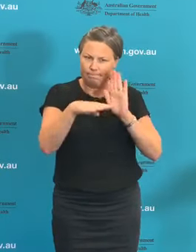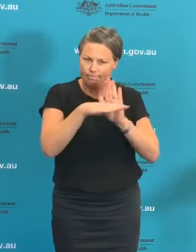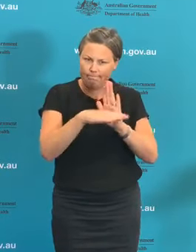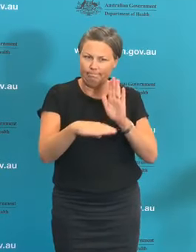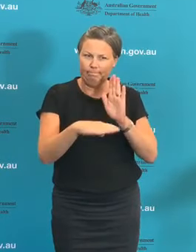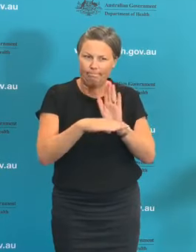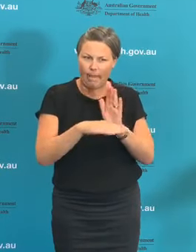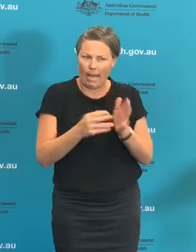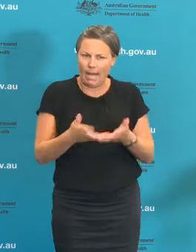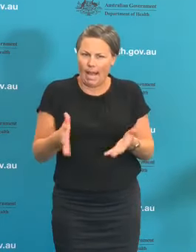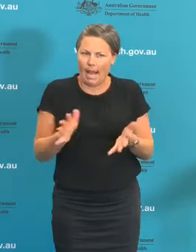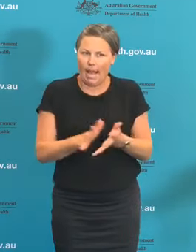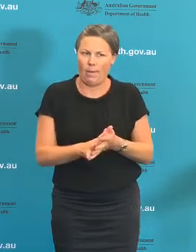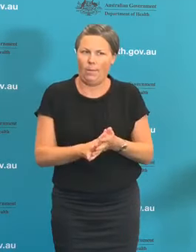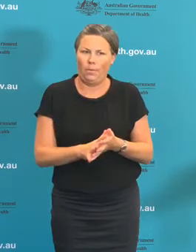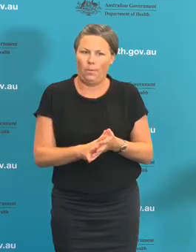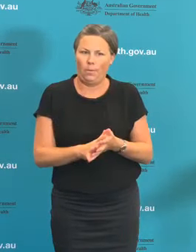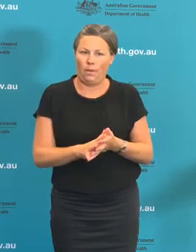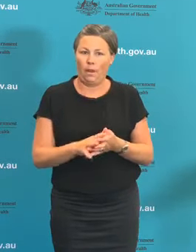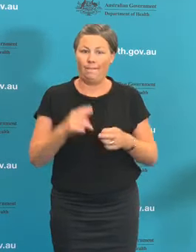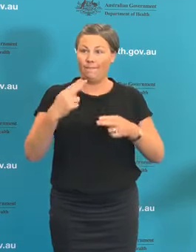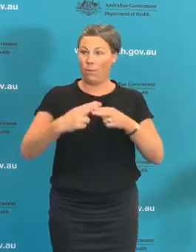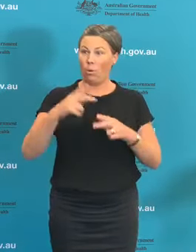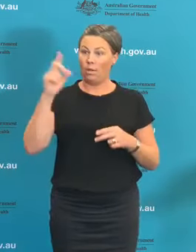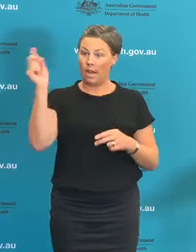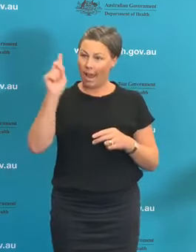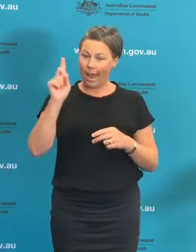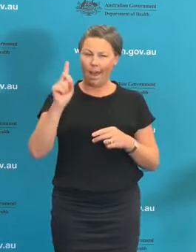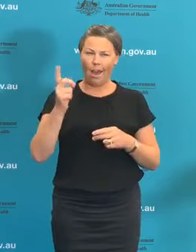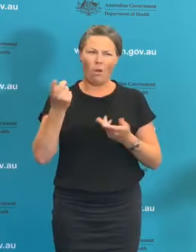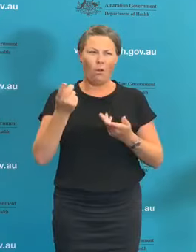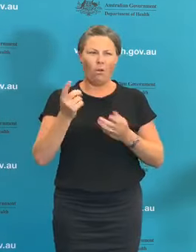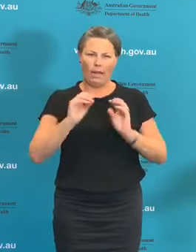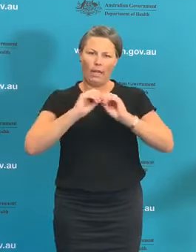at the moment is very clear in terms of social distancing and individual cough